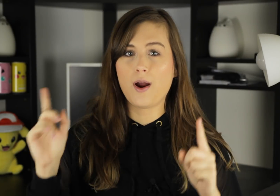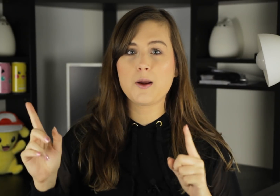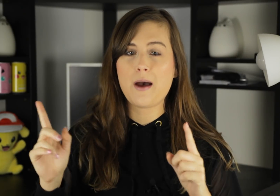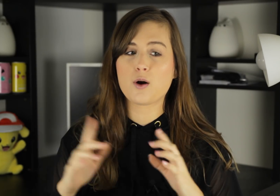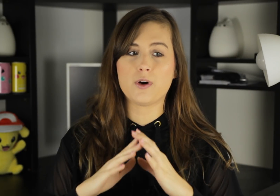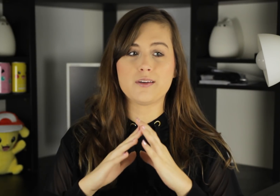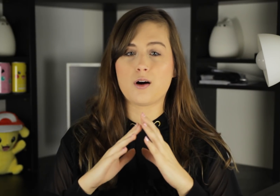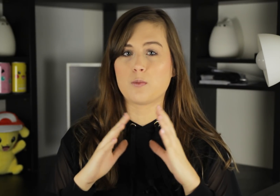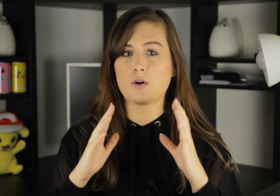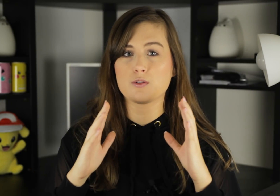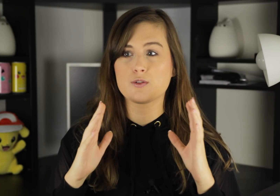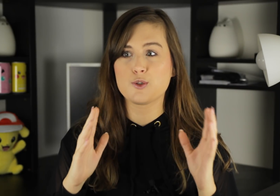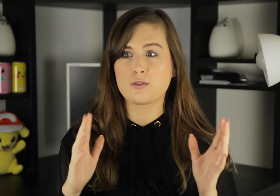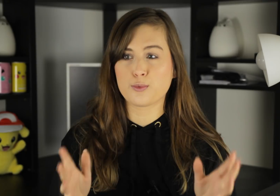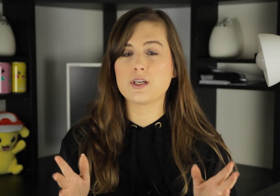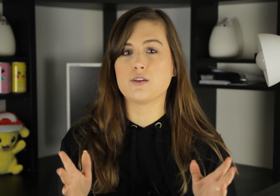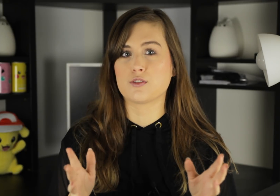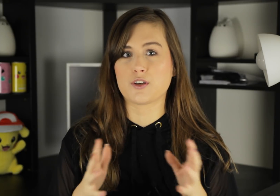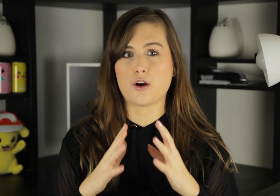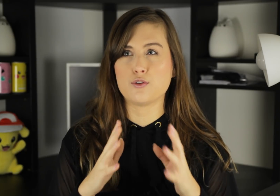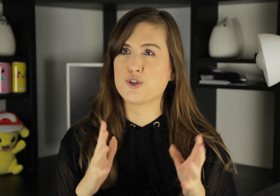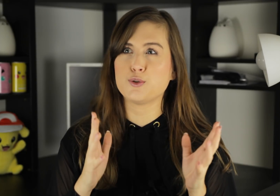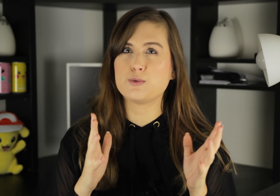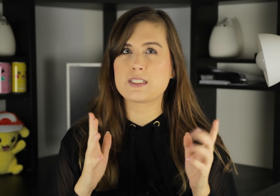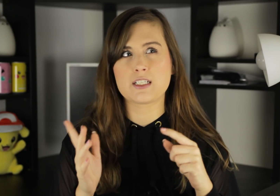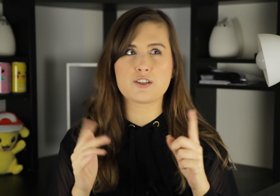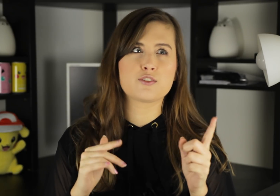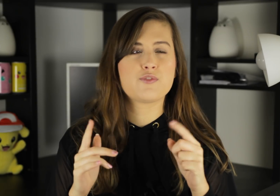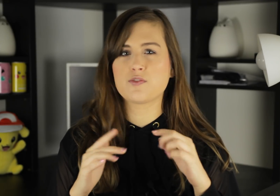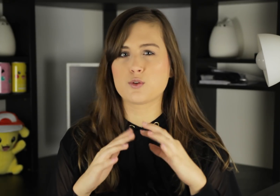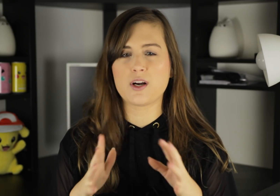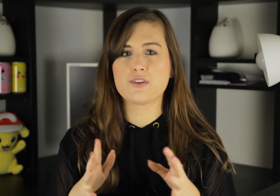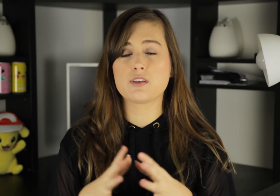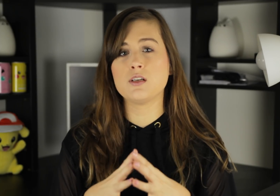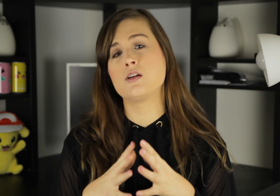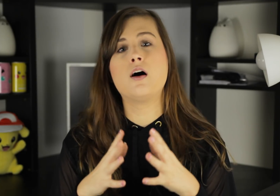Way back when, almost three years ago, June 6th or 5th 2015,